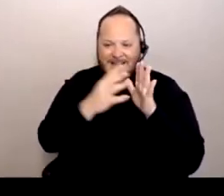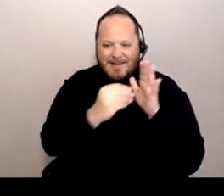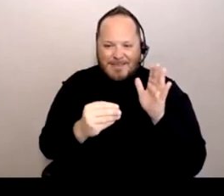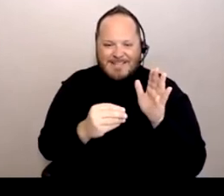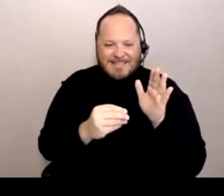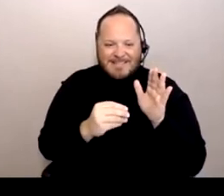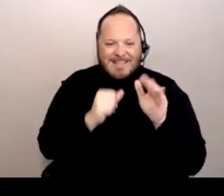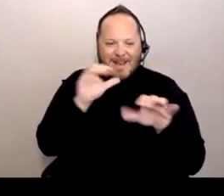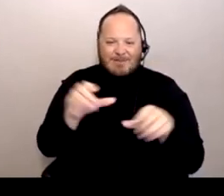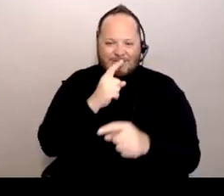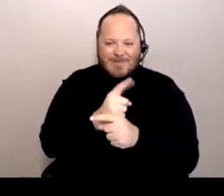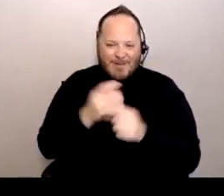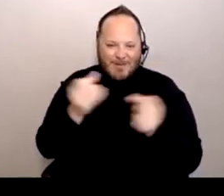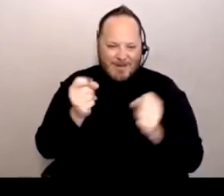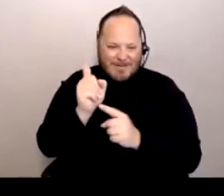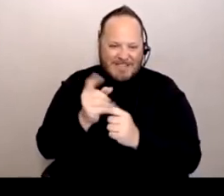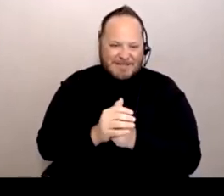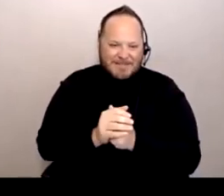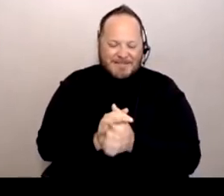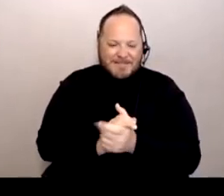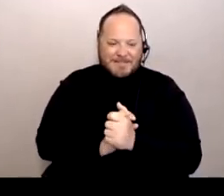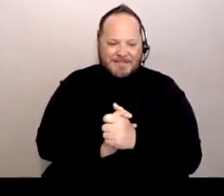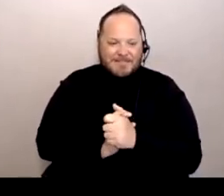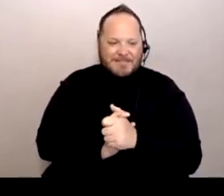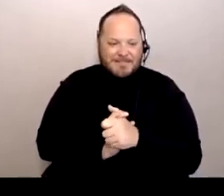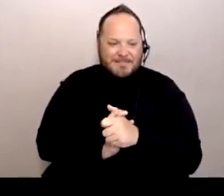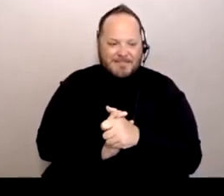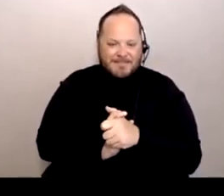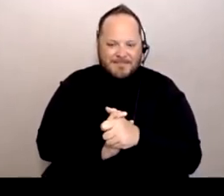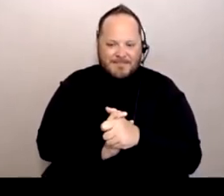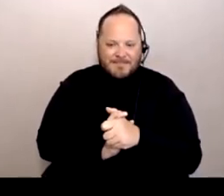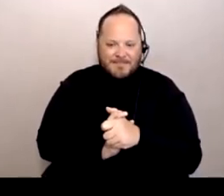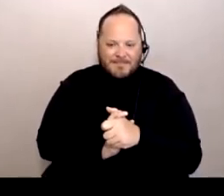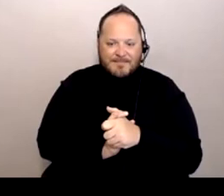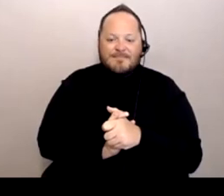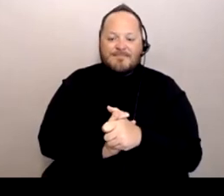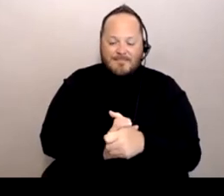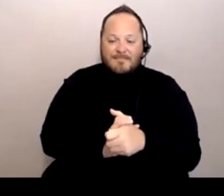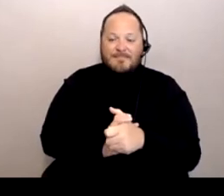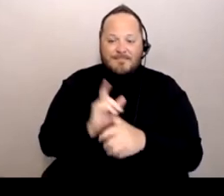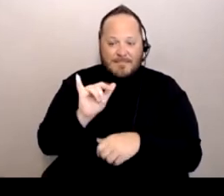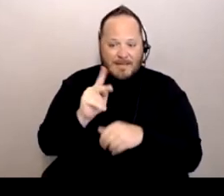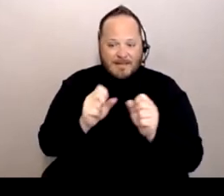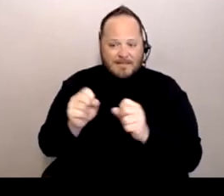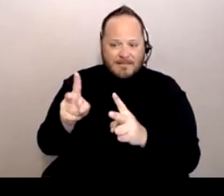Hold on a second. Okay, it's in English and Spanish. Oh, I don't know why it's not,